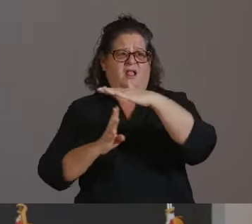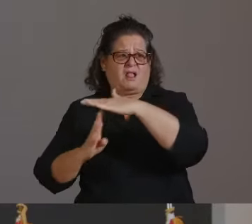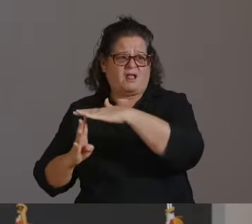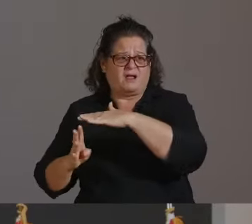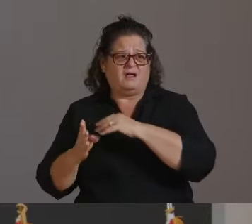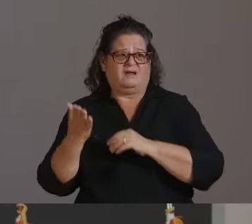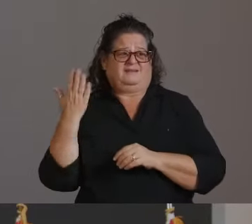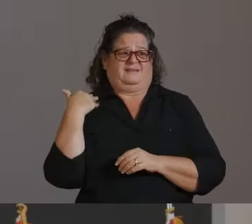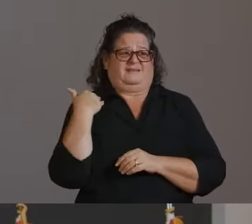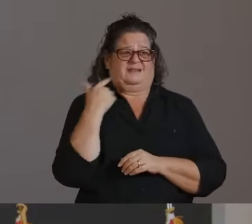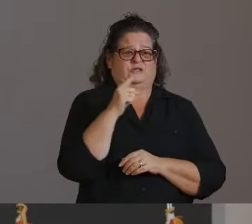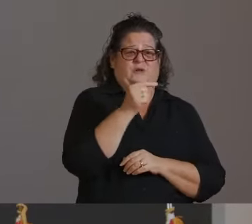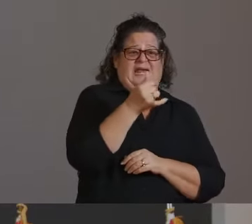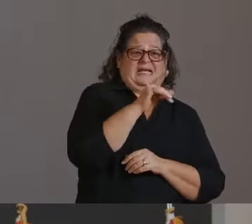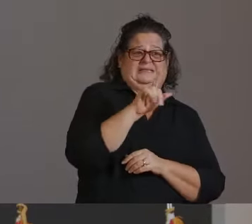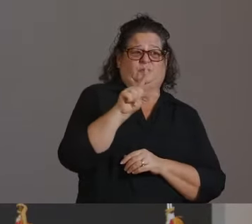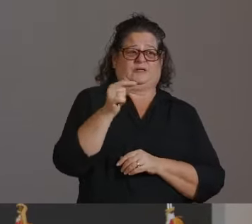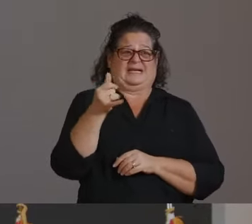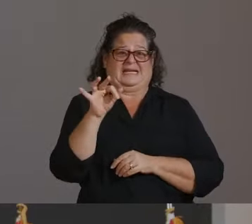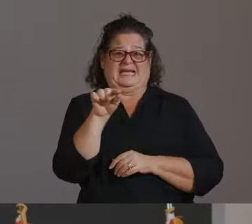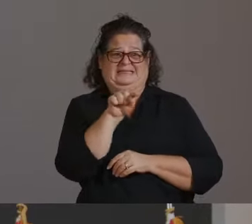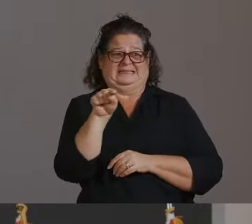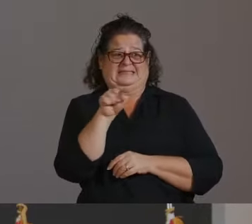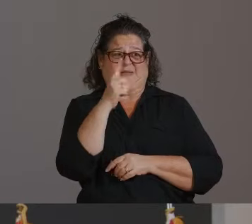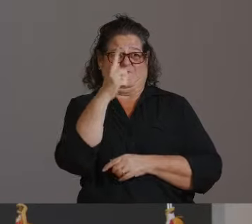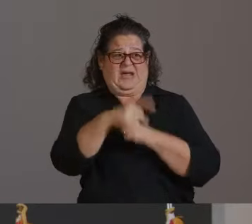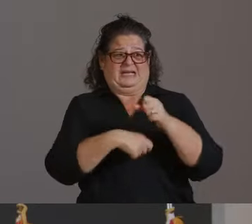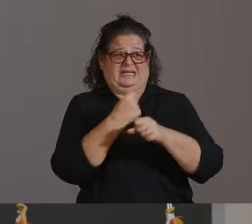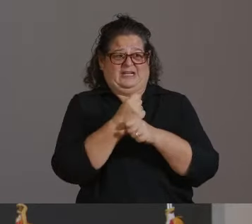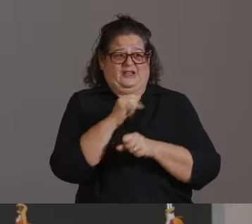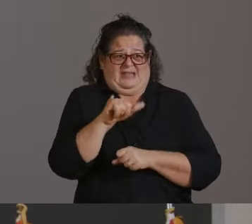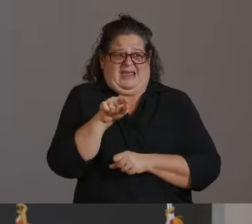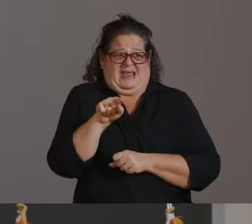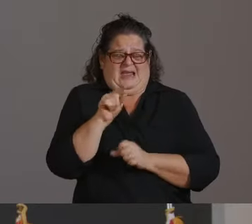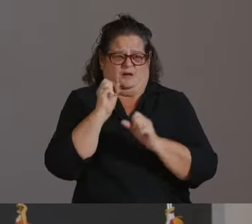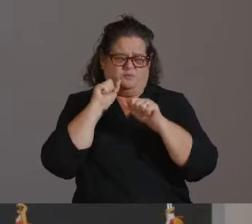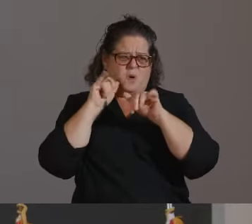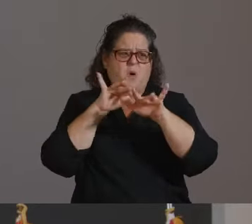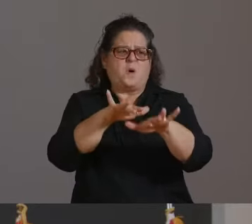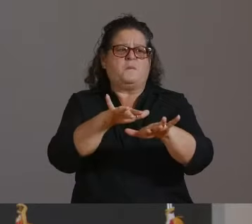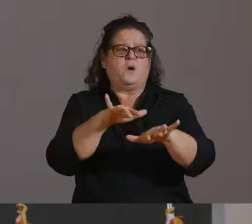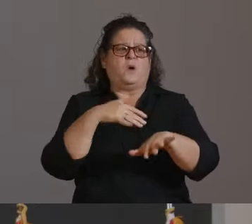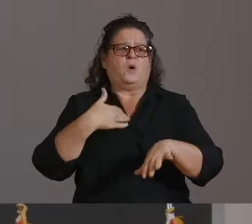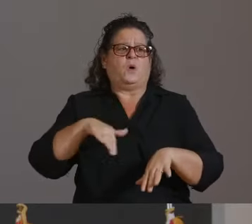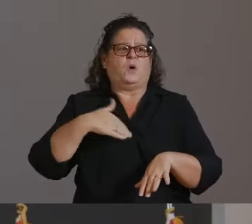SO, PLEASE, IF YOU DO WANT TO SUPPORT THE STATE'S HEALTHCARE HEROS AND THEY ARE TRULY